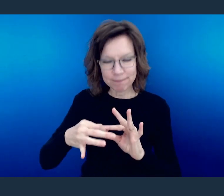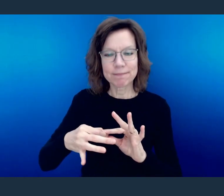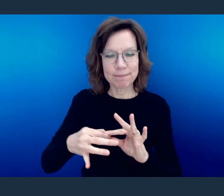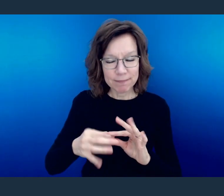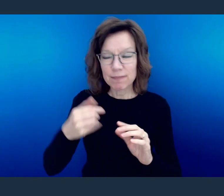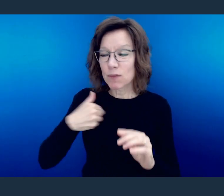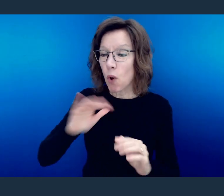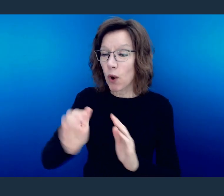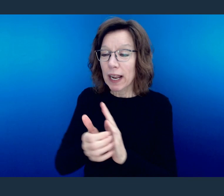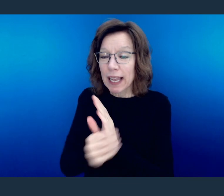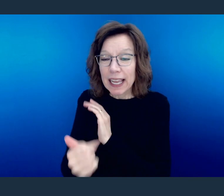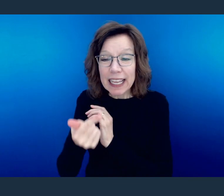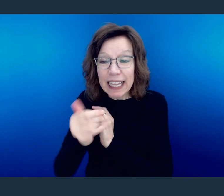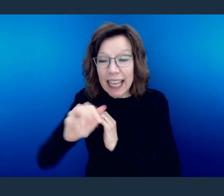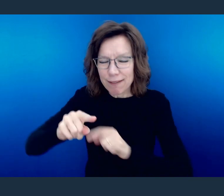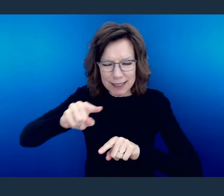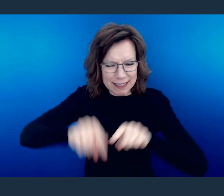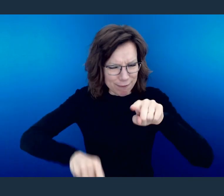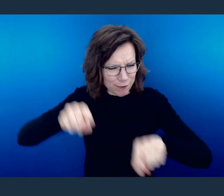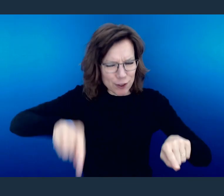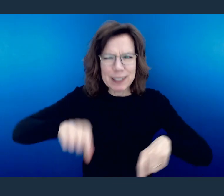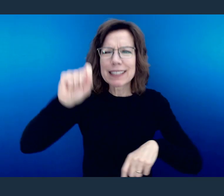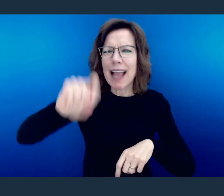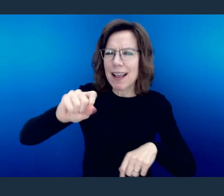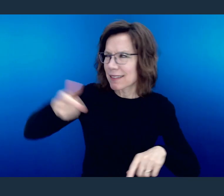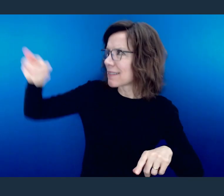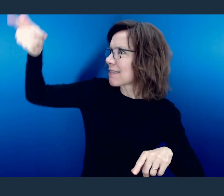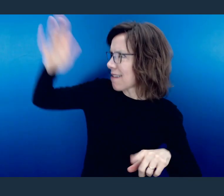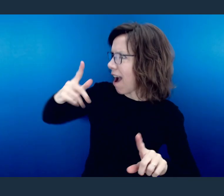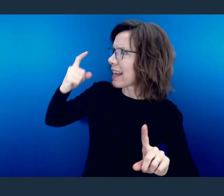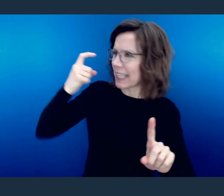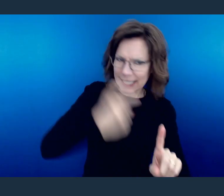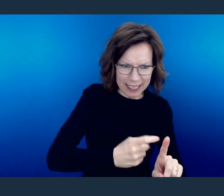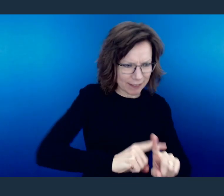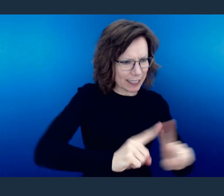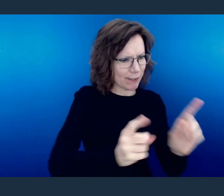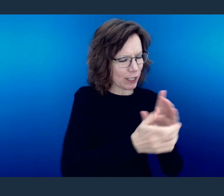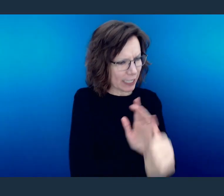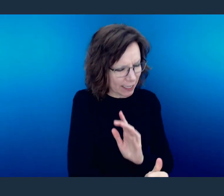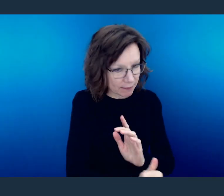Having gifts that differ according to the grace given to us, let us use them: If prophesy,